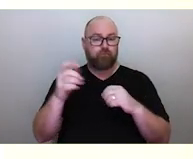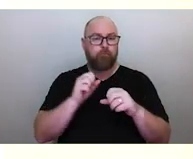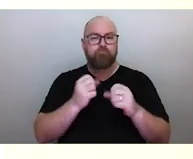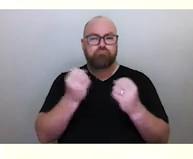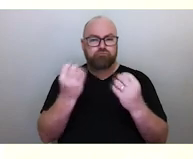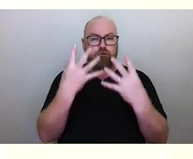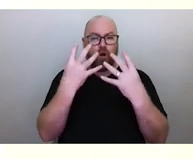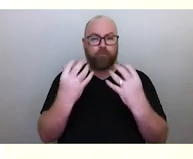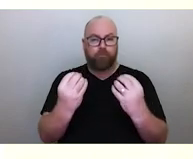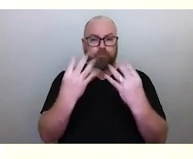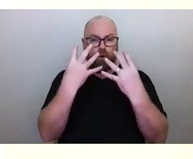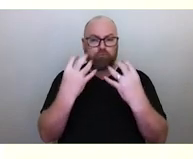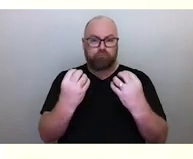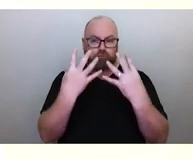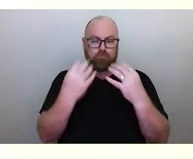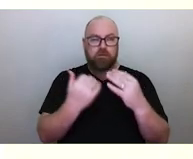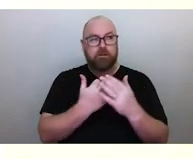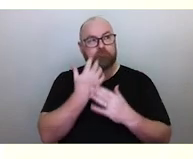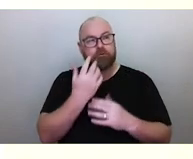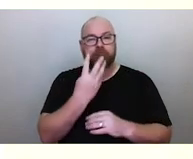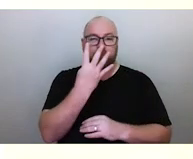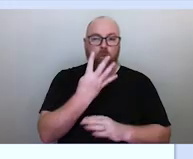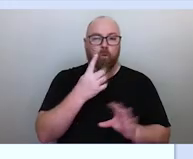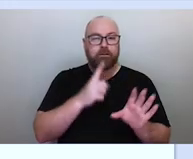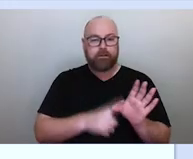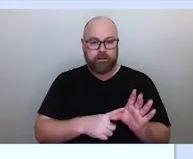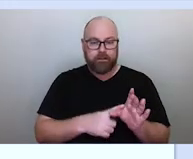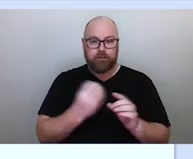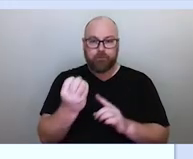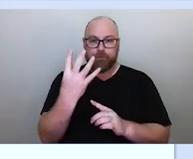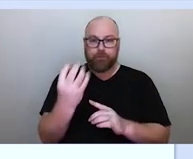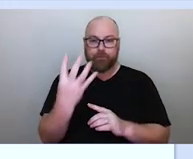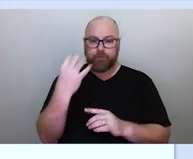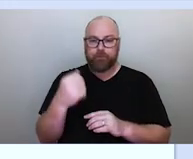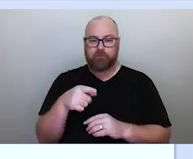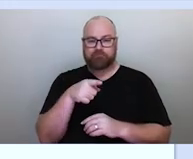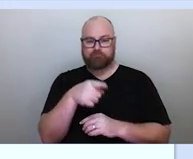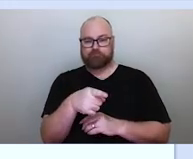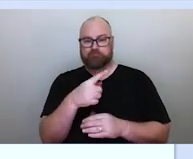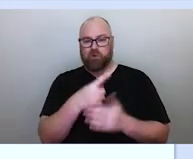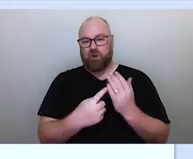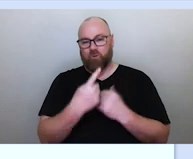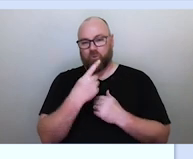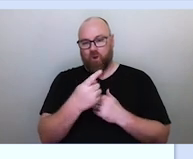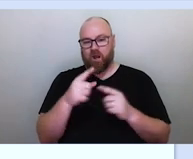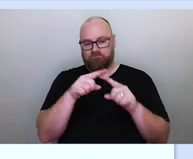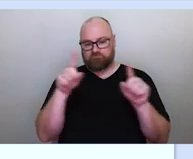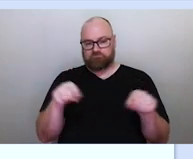of about every four to four-and-a-half years, as the only little scientific diagram I'm going to show in the talk this evening.